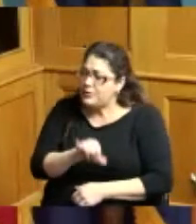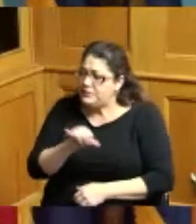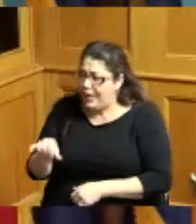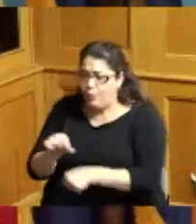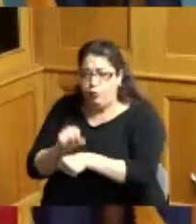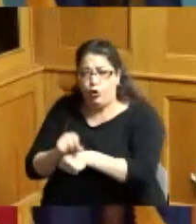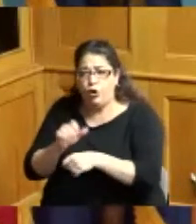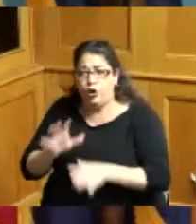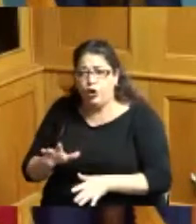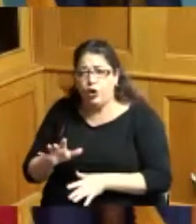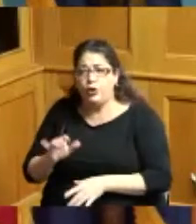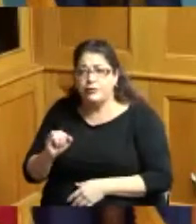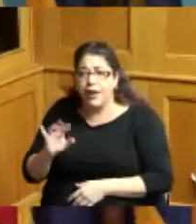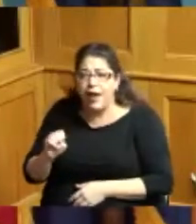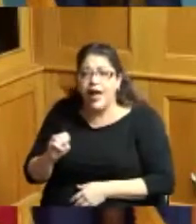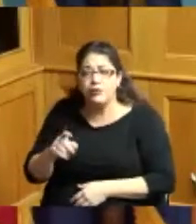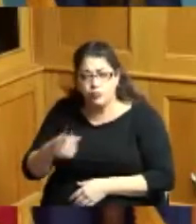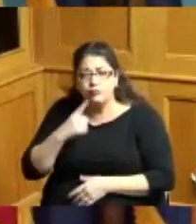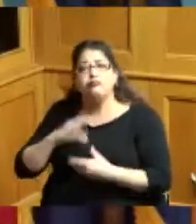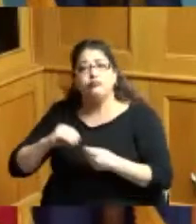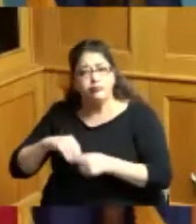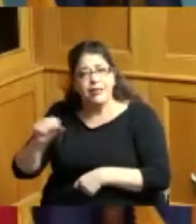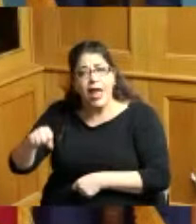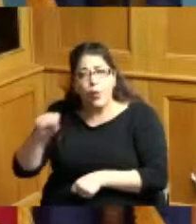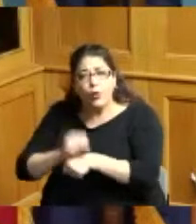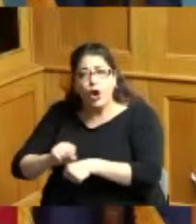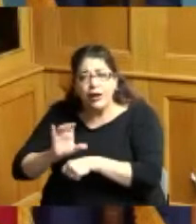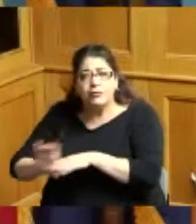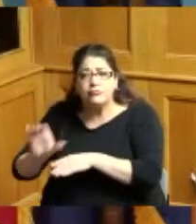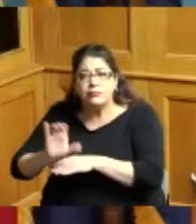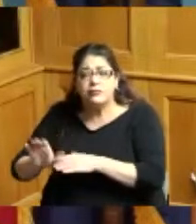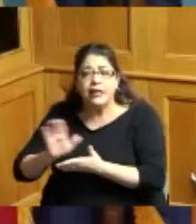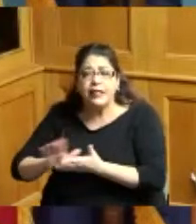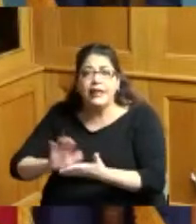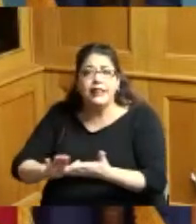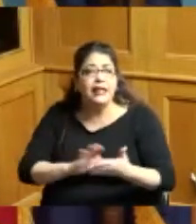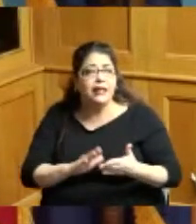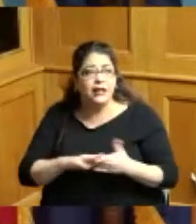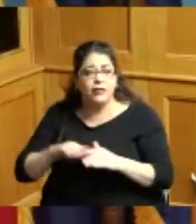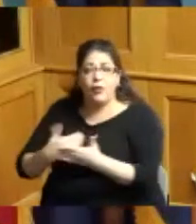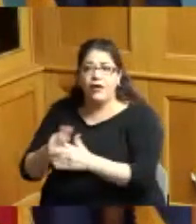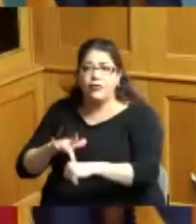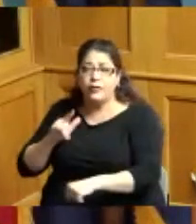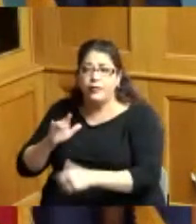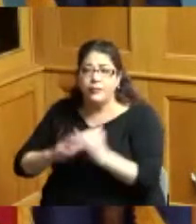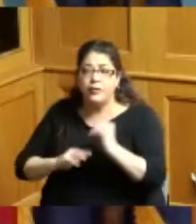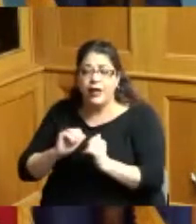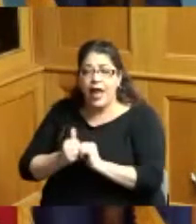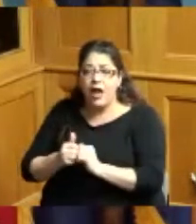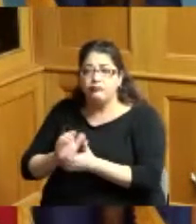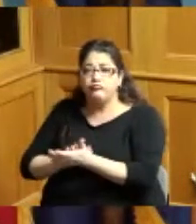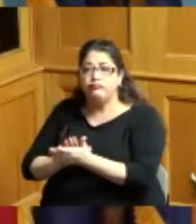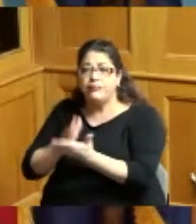was working in ice storms and all that how do we do that and I think we could do it I asked the